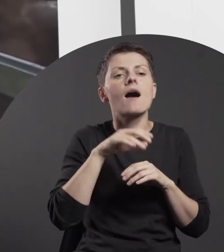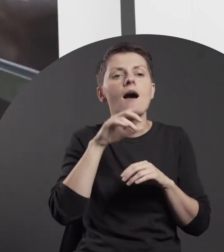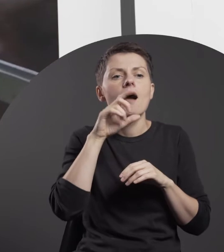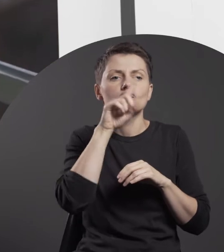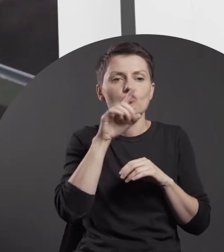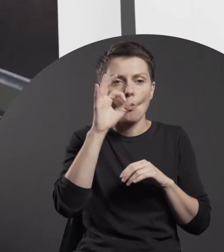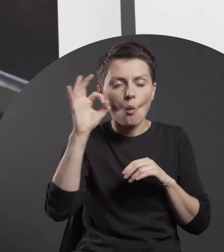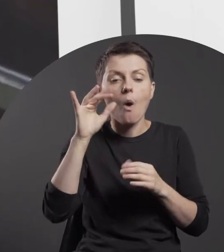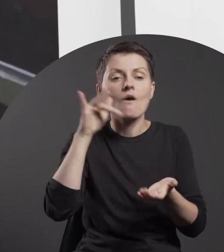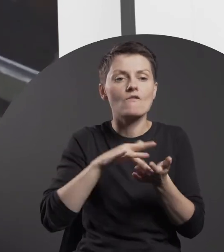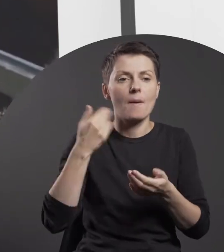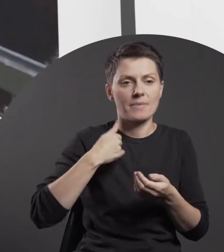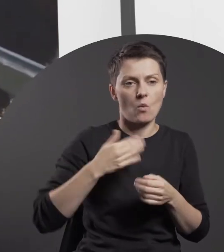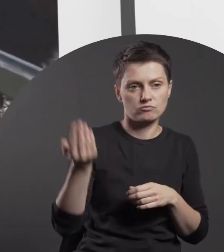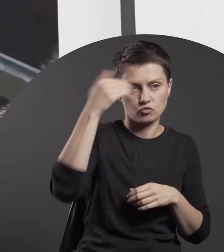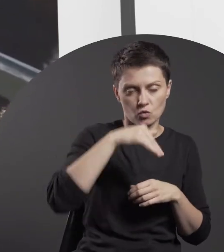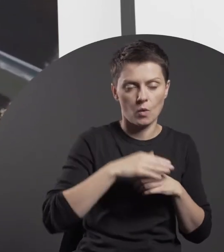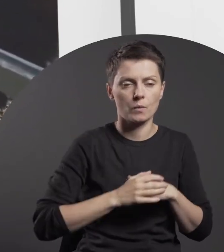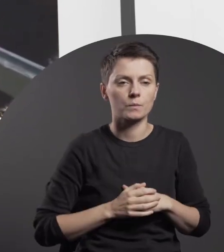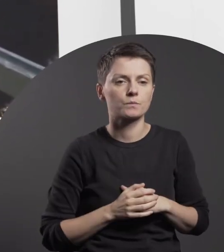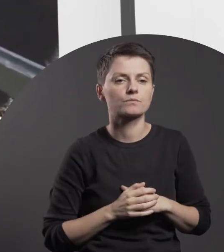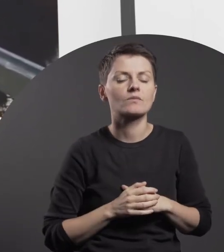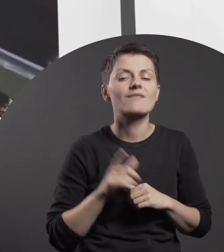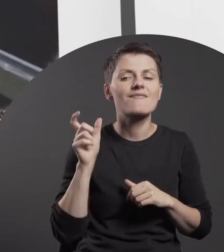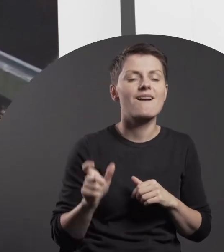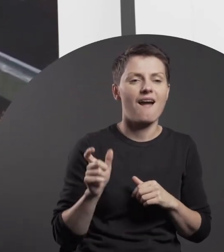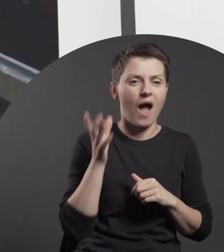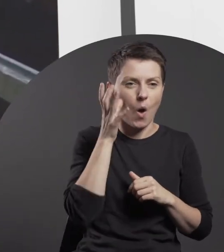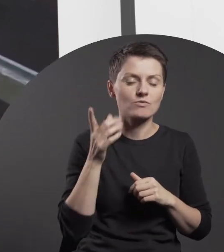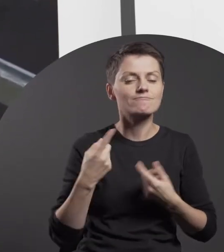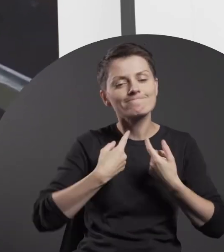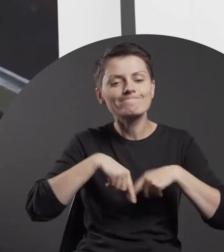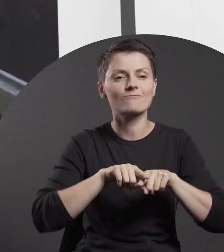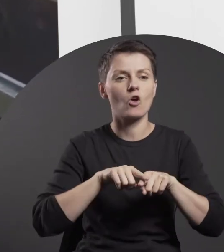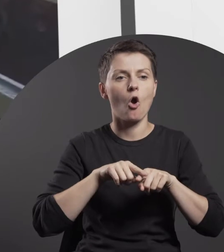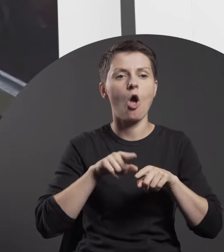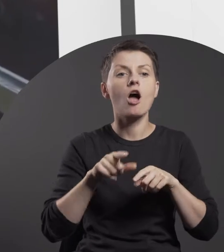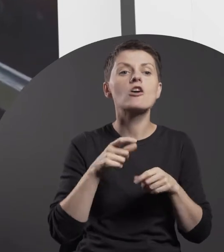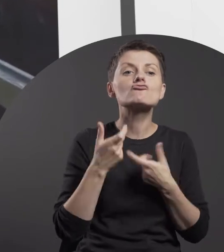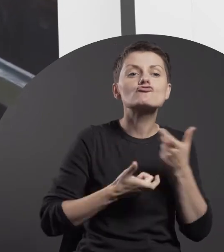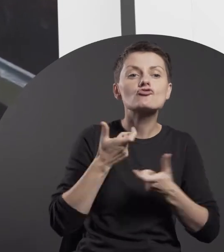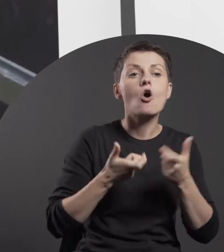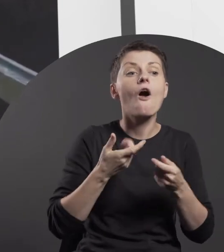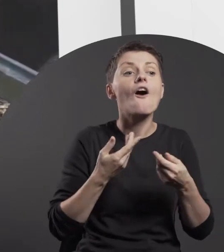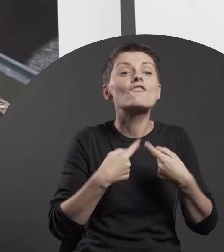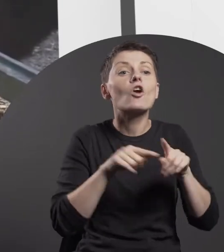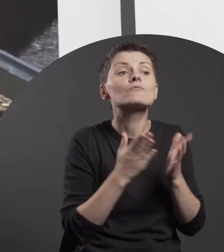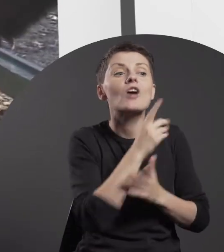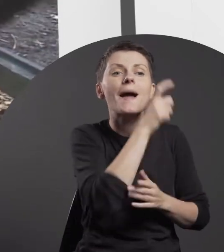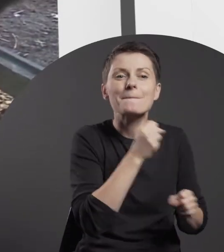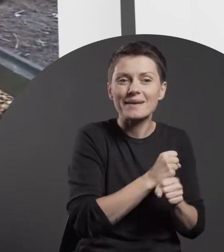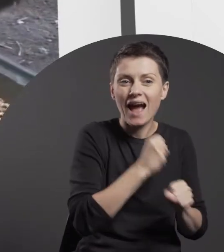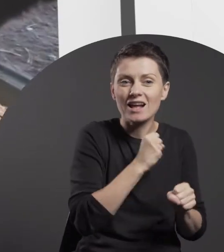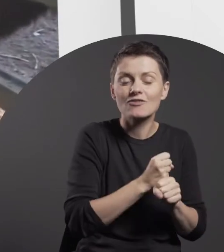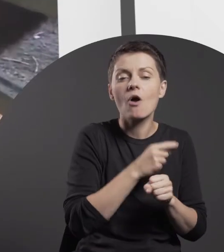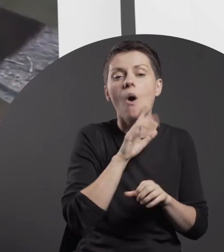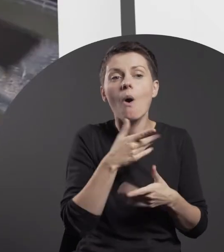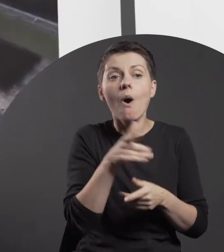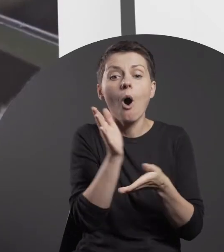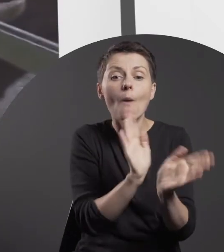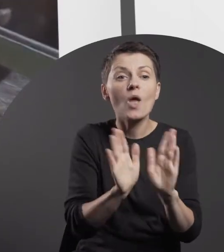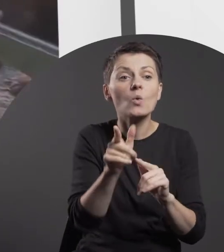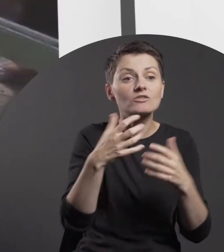In “Informed Consent”, the artist takes over the activities performed otherwise by a zookeeper tending to animals.